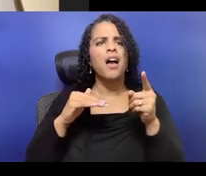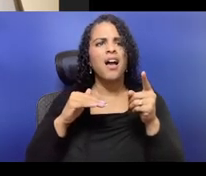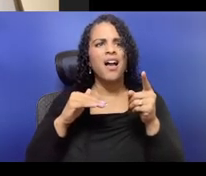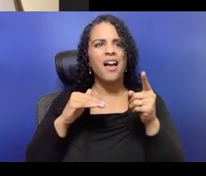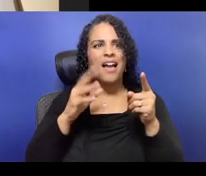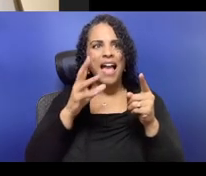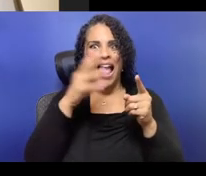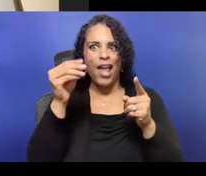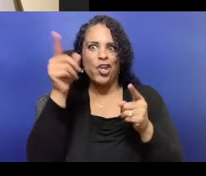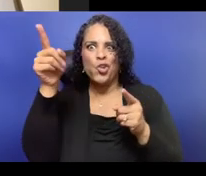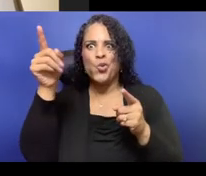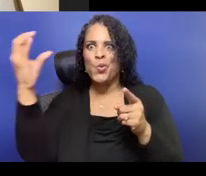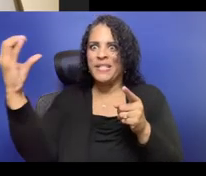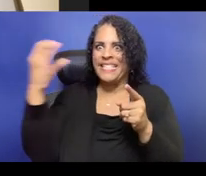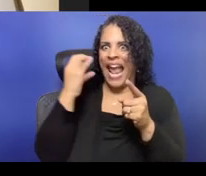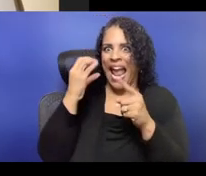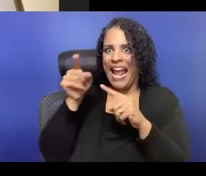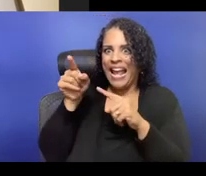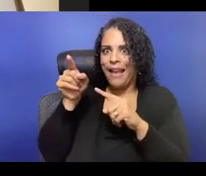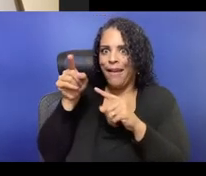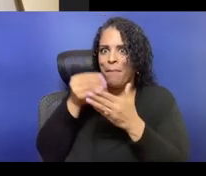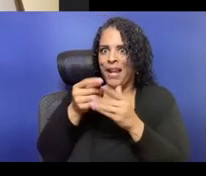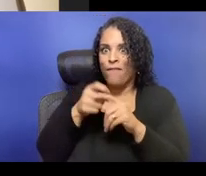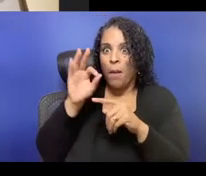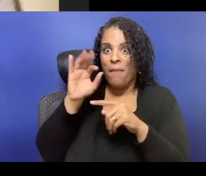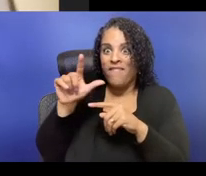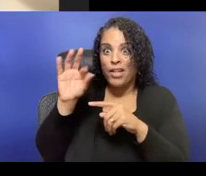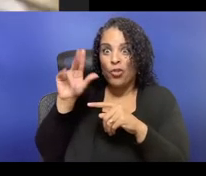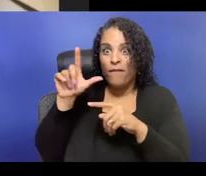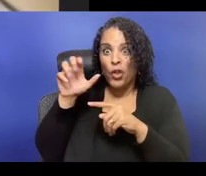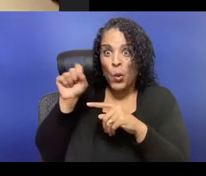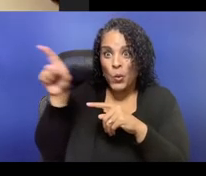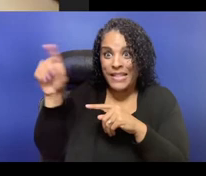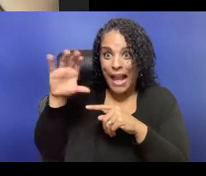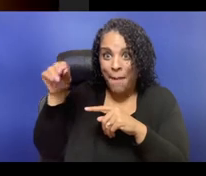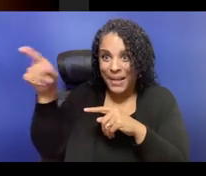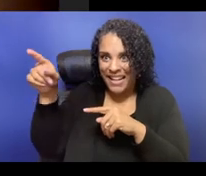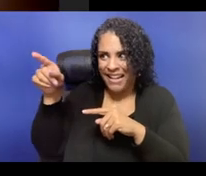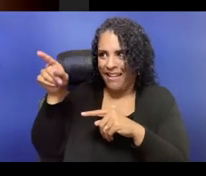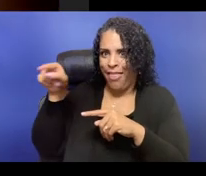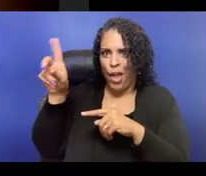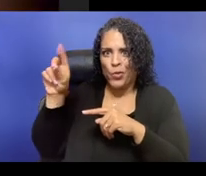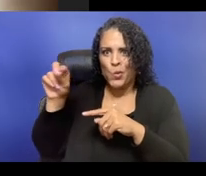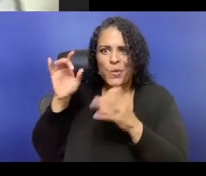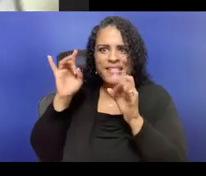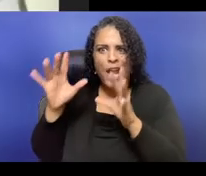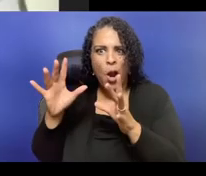this information and kind of inspiring other folks to take a look at the way that they're thinking